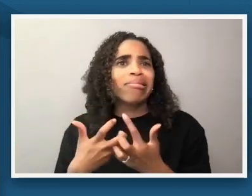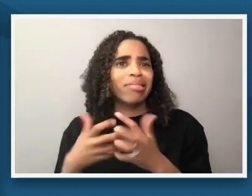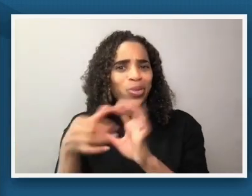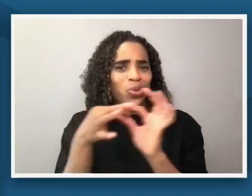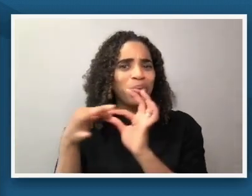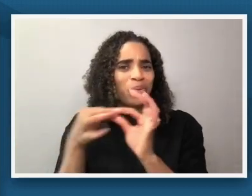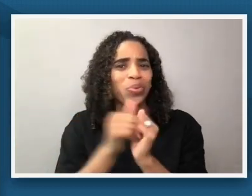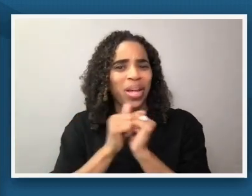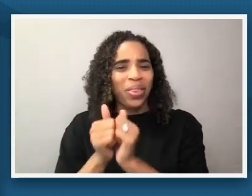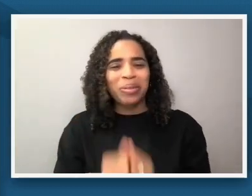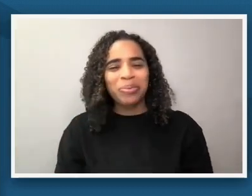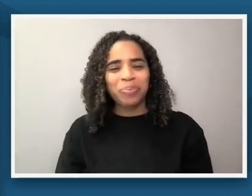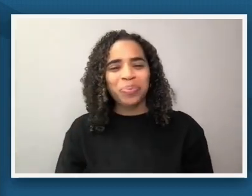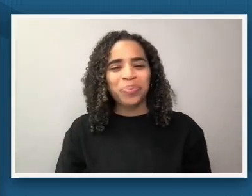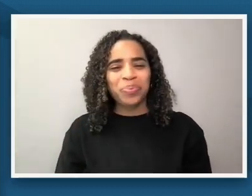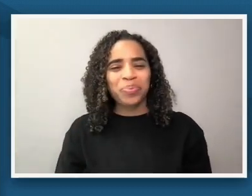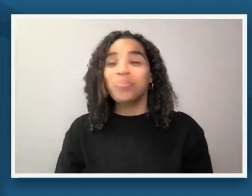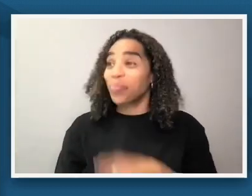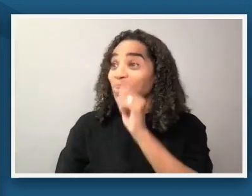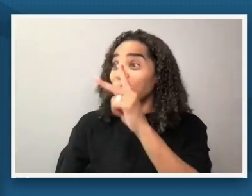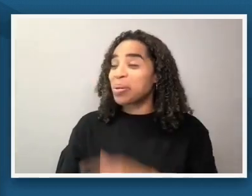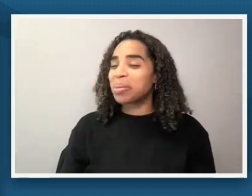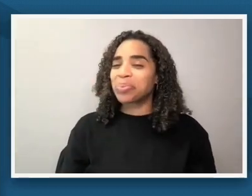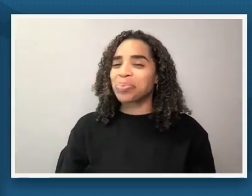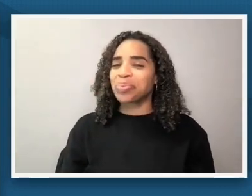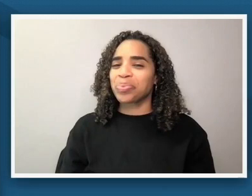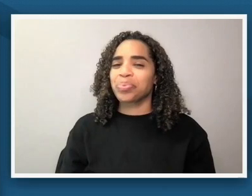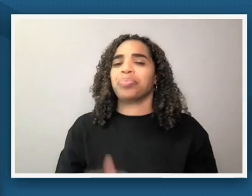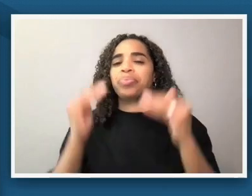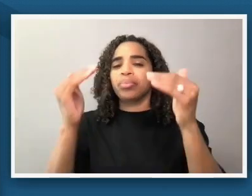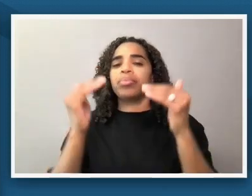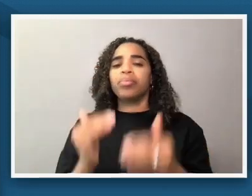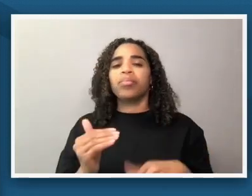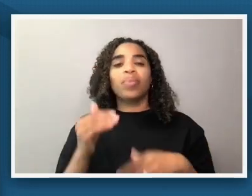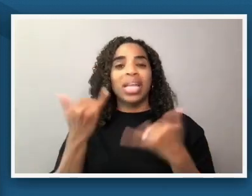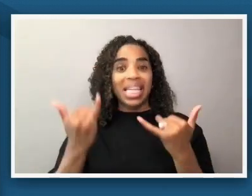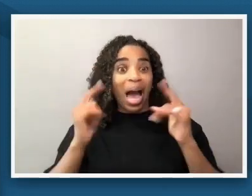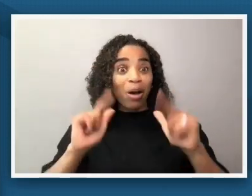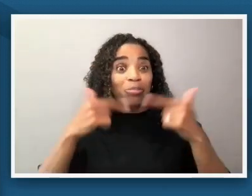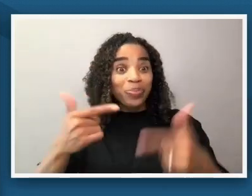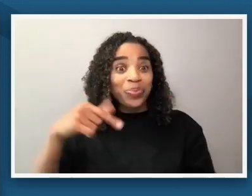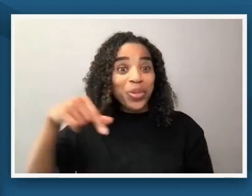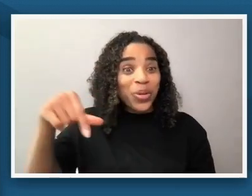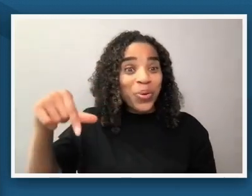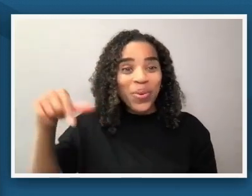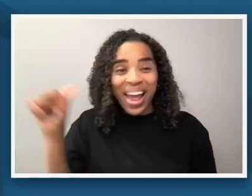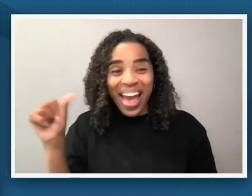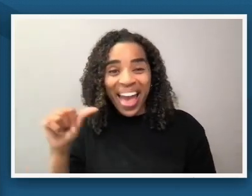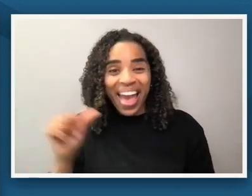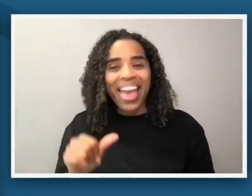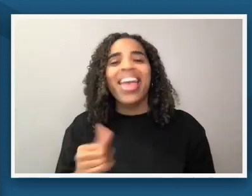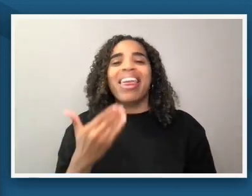let's move into an opportunity for some q a and thank you for bringing up the